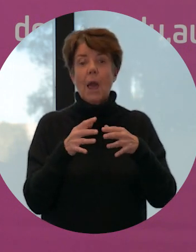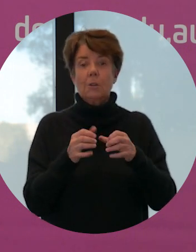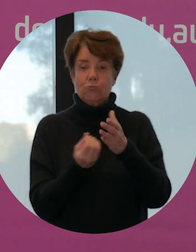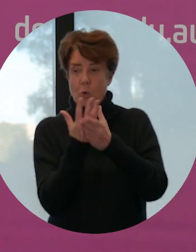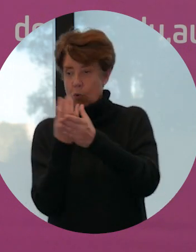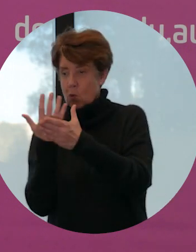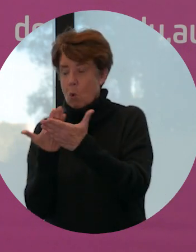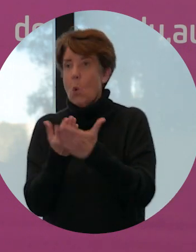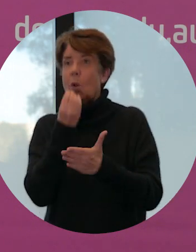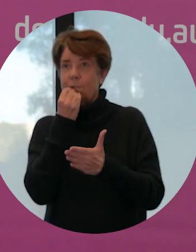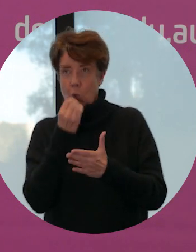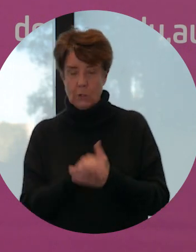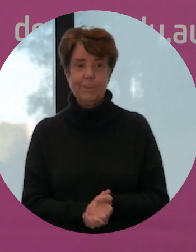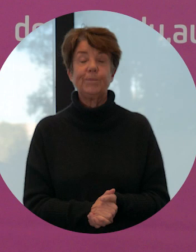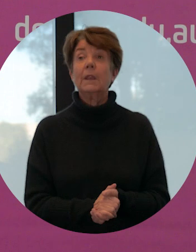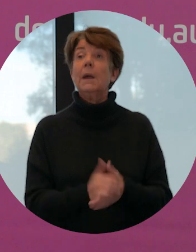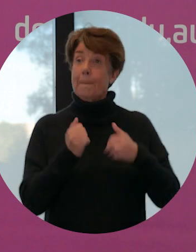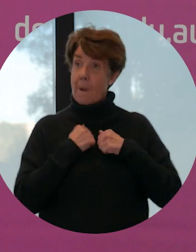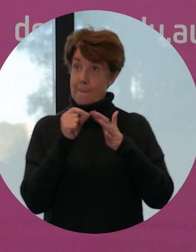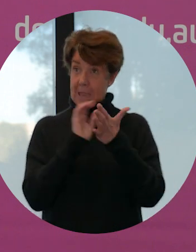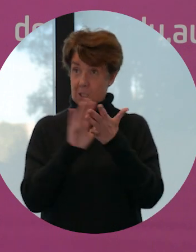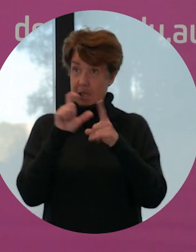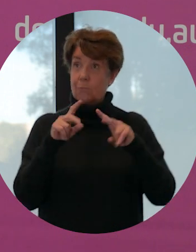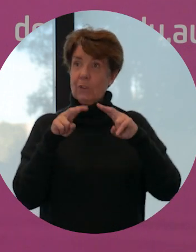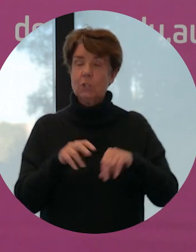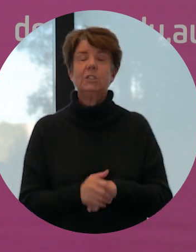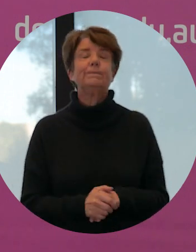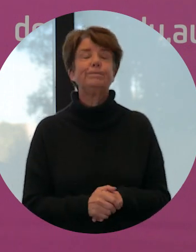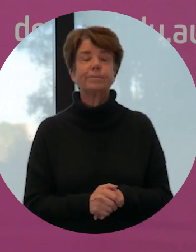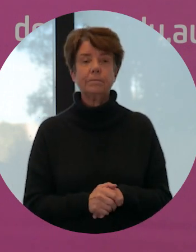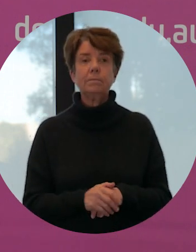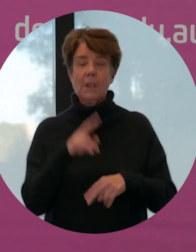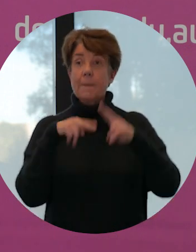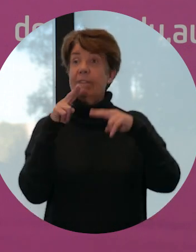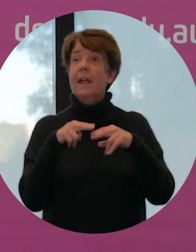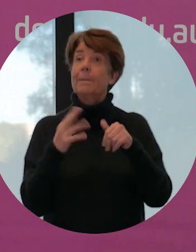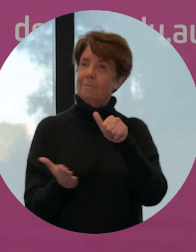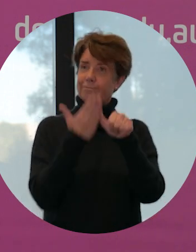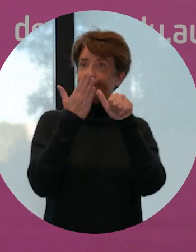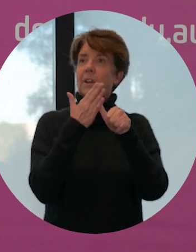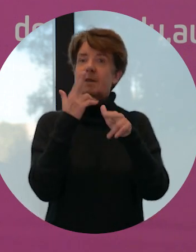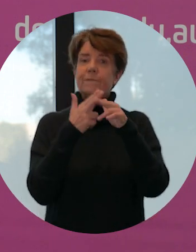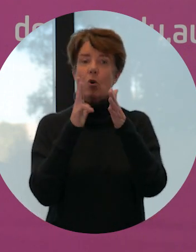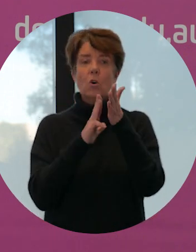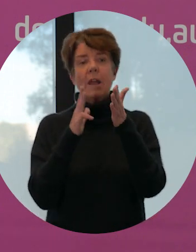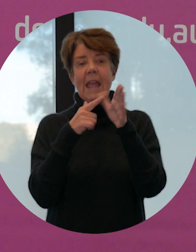Well, in my PhD research I am developing a prototype for antimicrobial packaging.